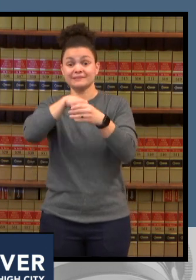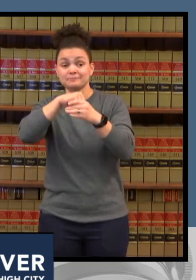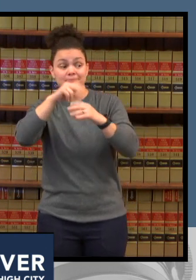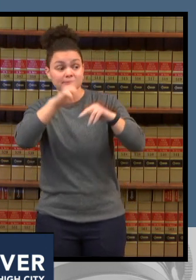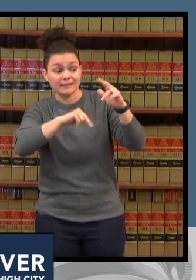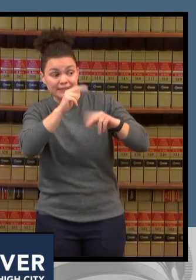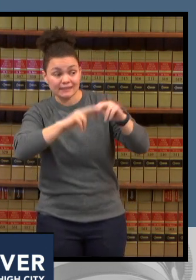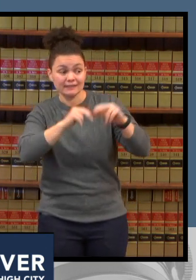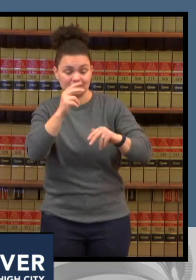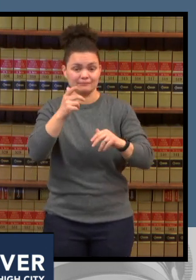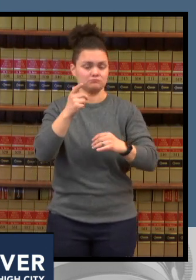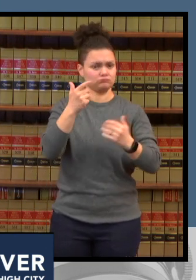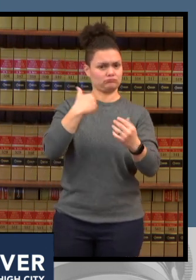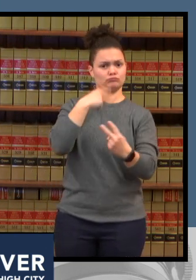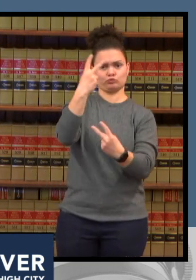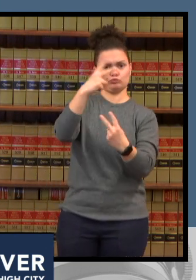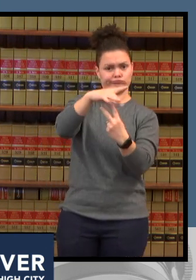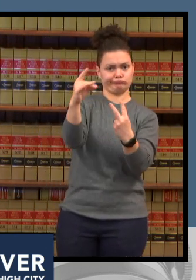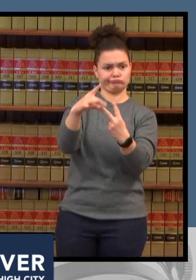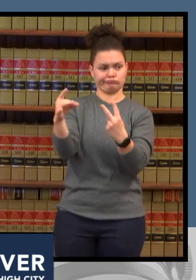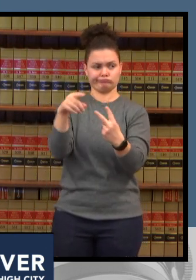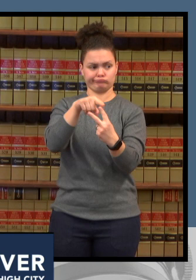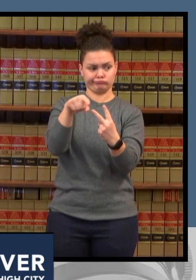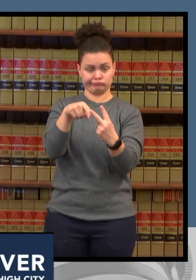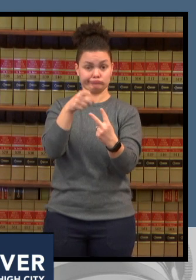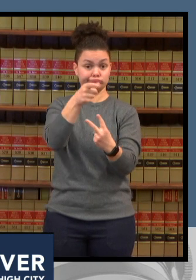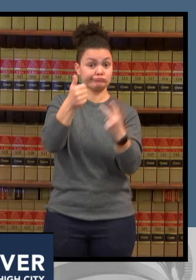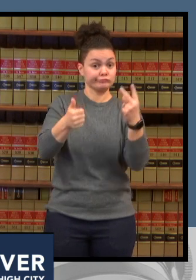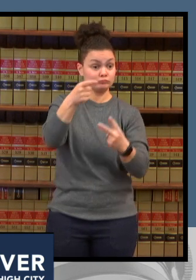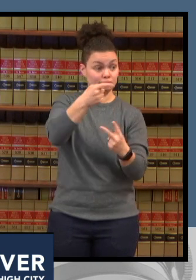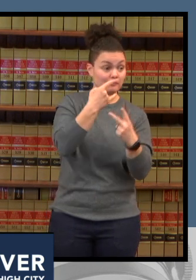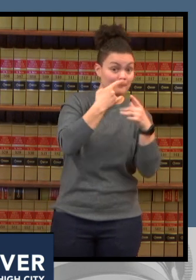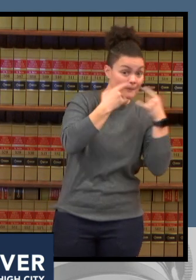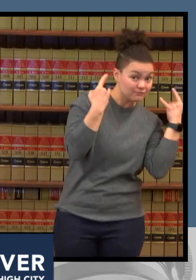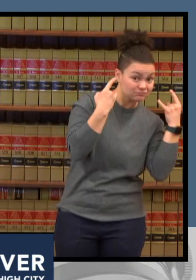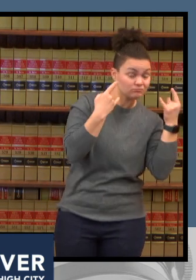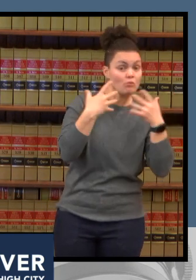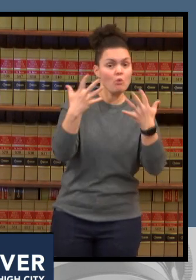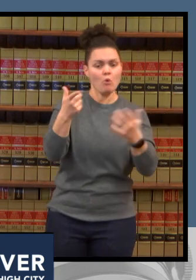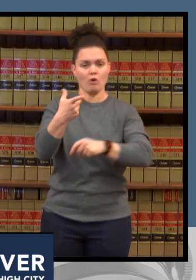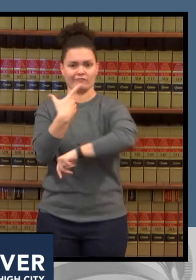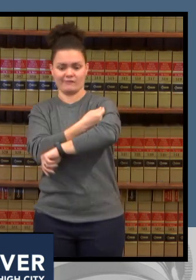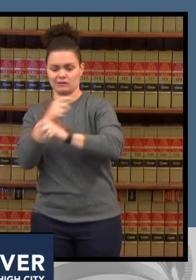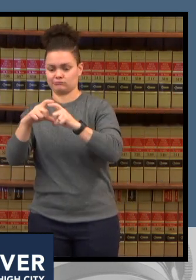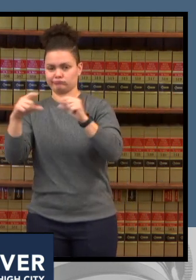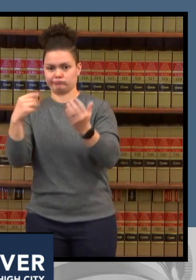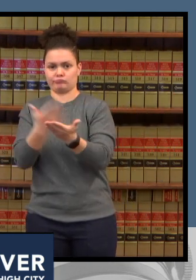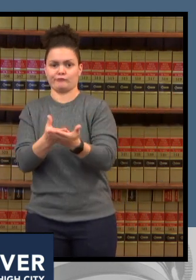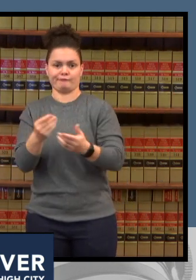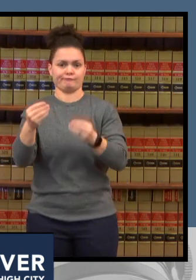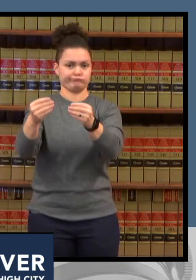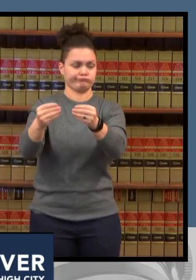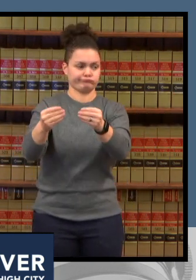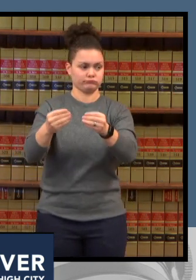or they can look for proof of vaccination i would i would ask for everyone in the city of denver